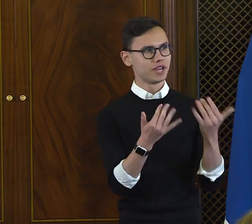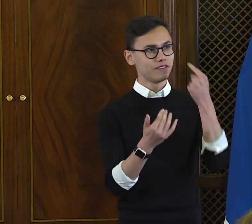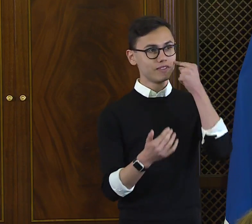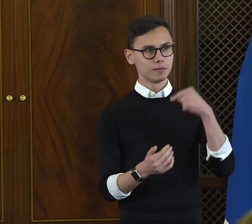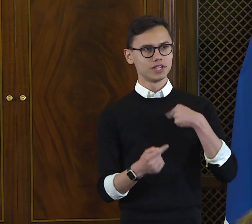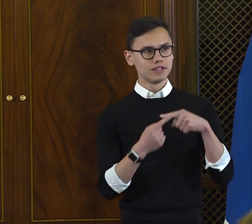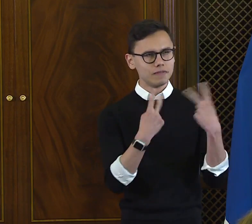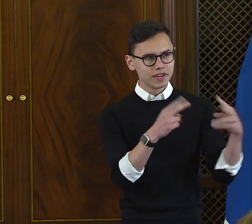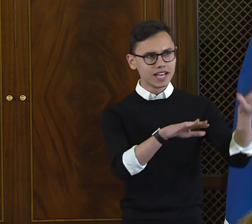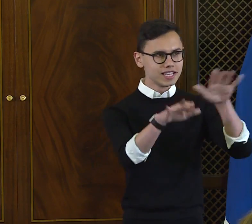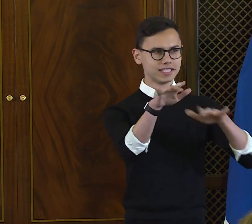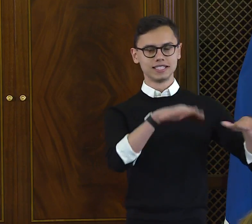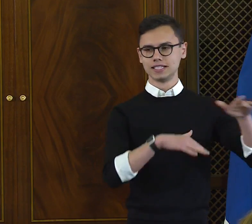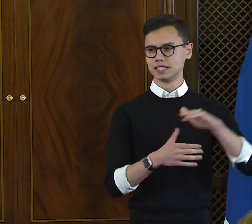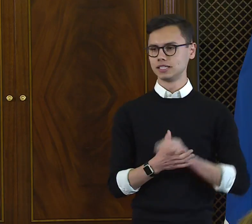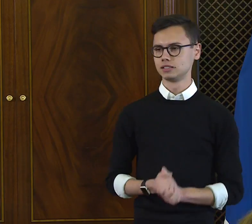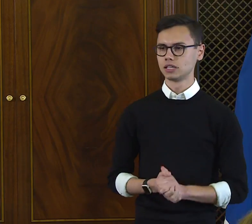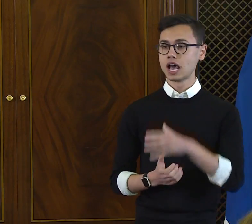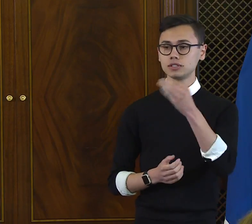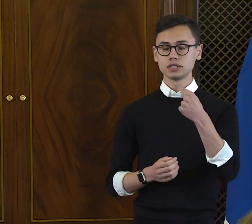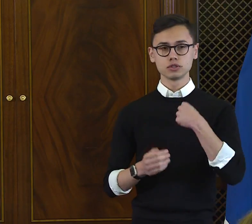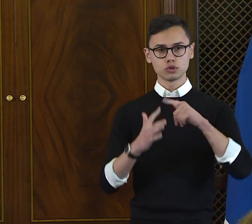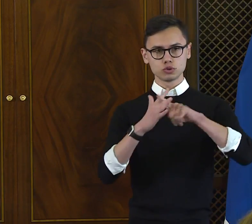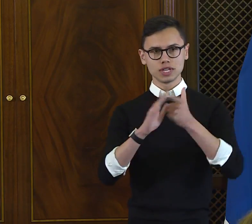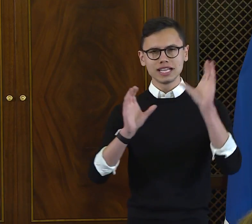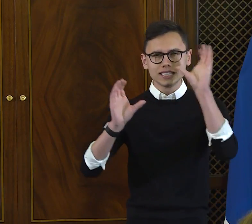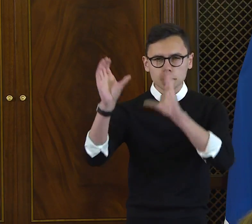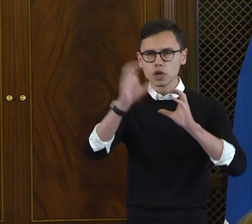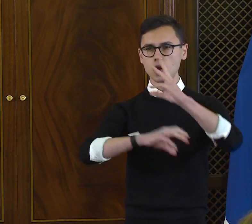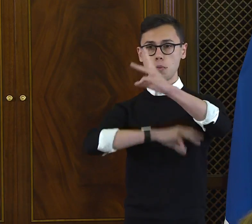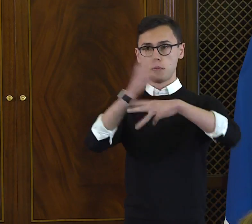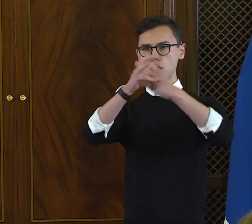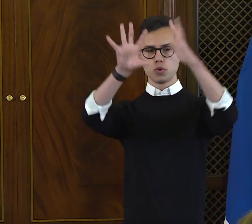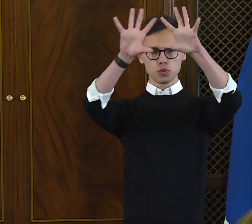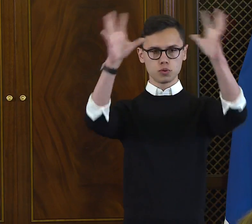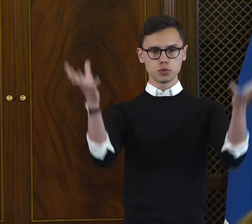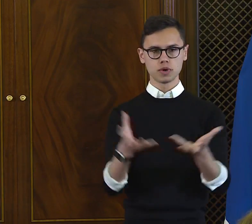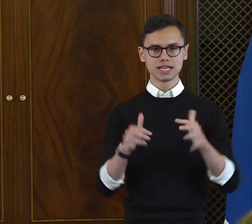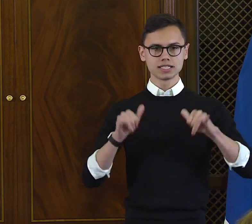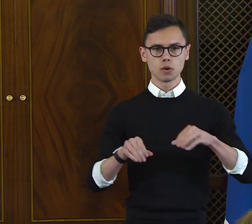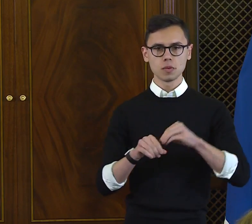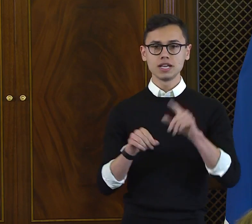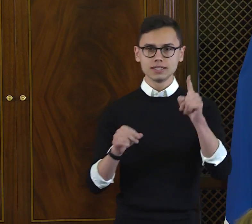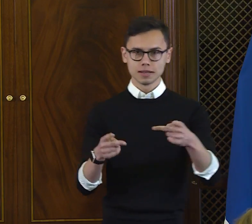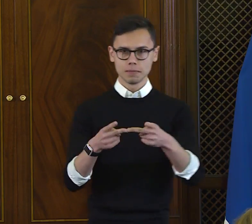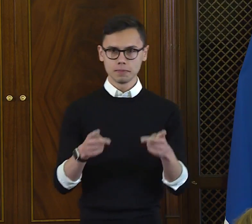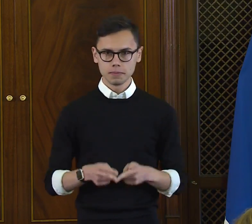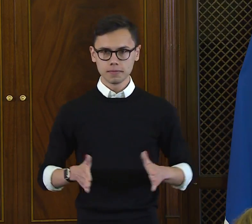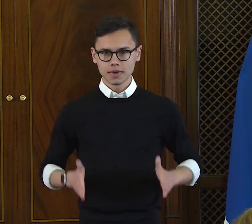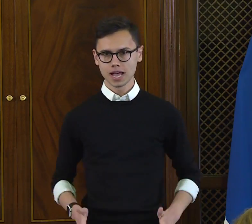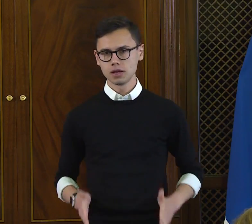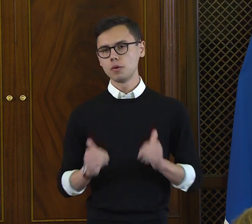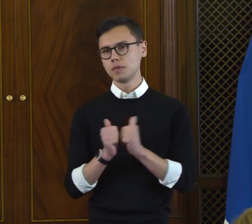where the adage goes "There's a whole world out there waiting for you," and I started exploring that world by remaining in one place